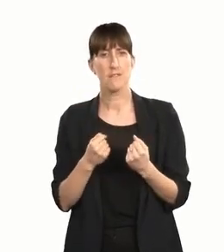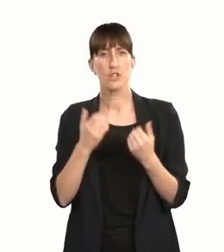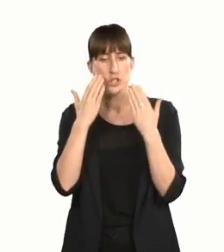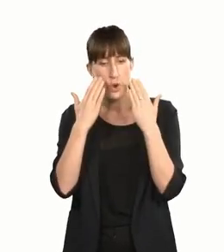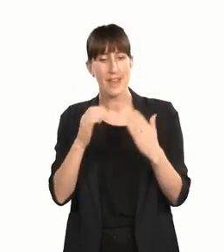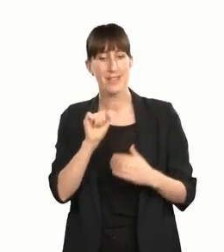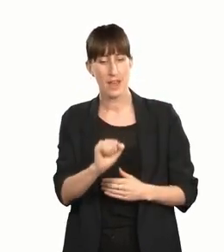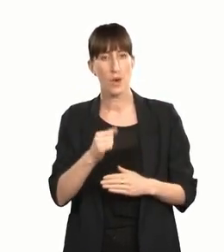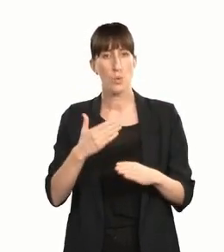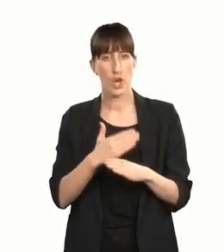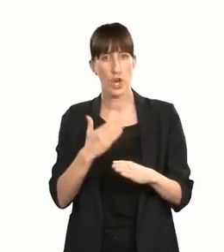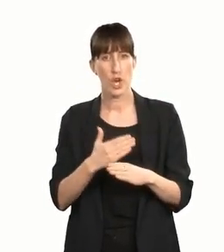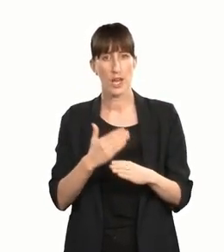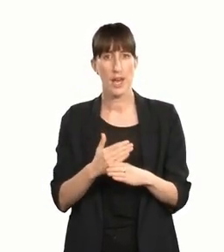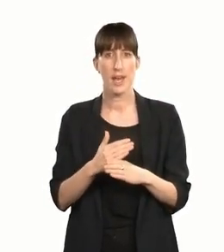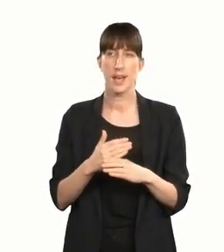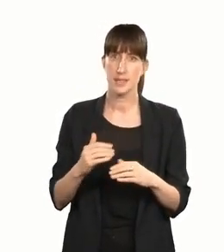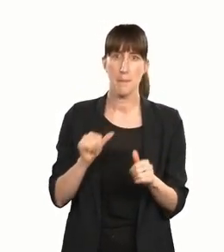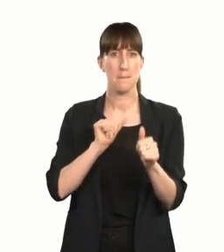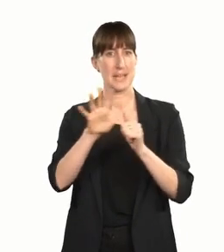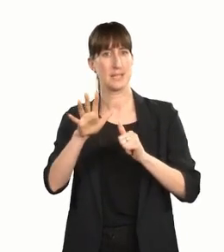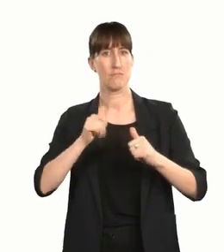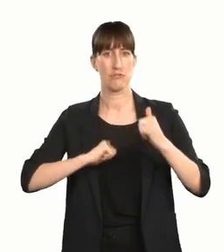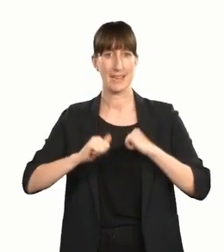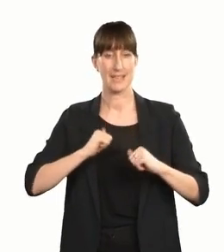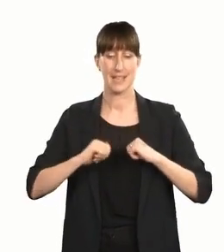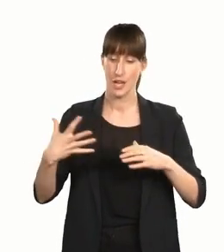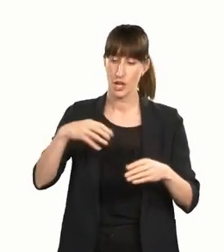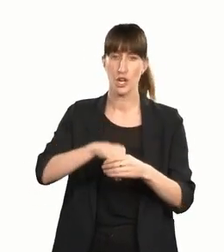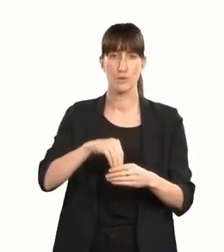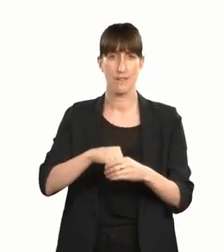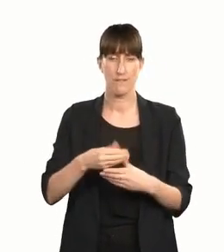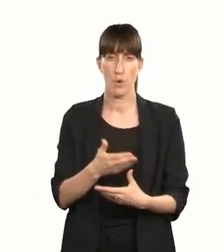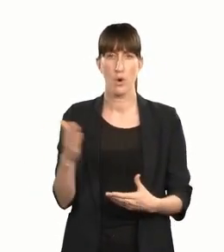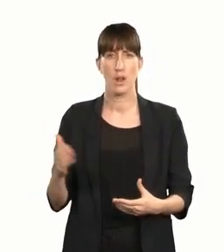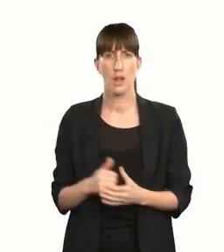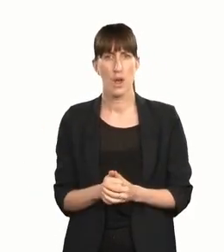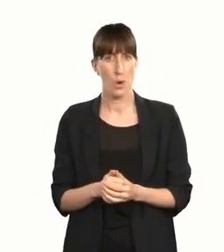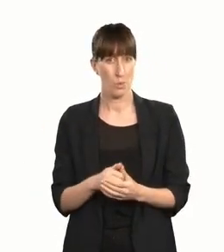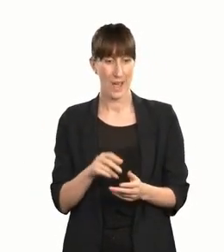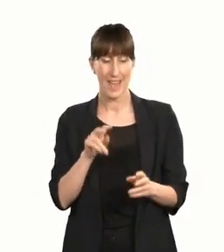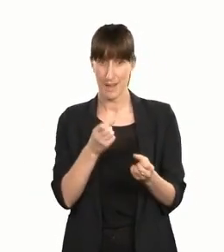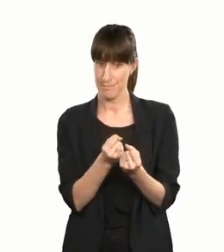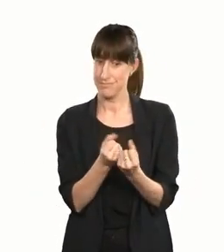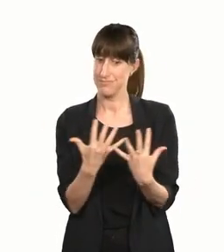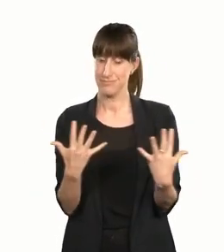in the arts is accessible and inclusive. We're thrilled to hear that, due to so many quality nominees this year,